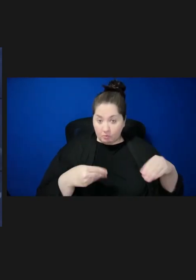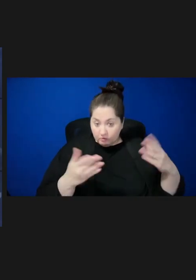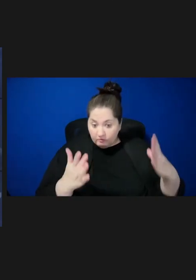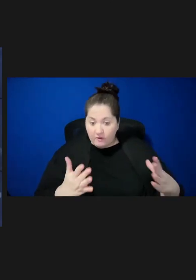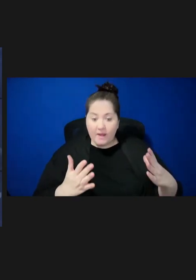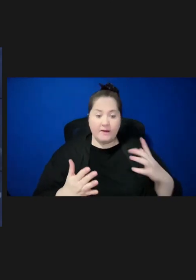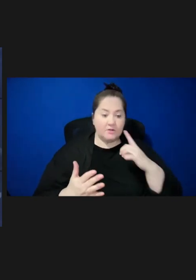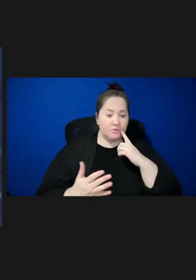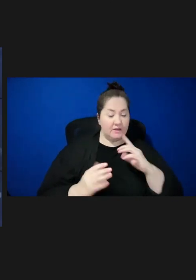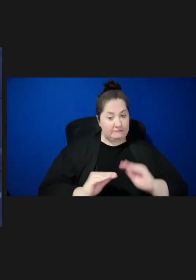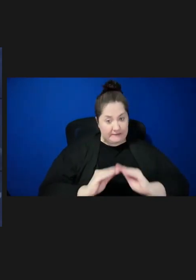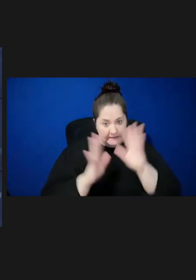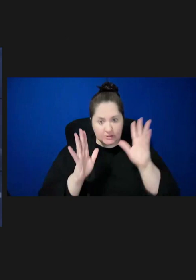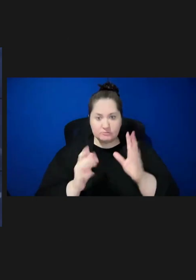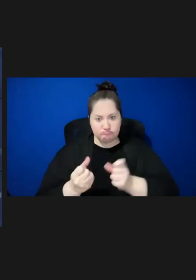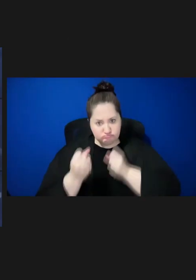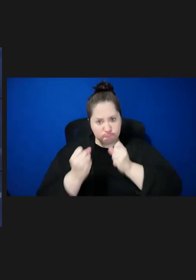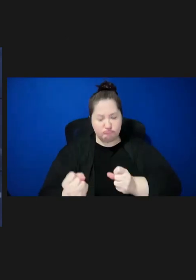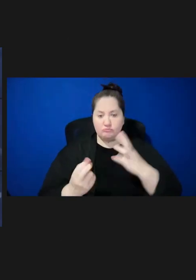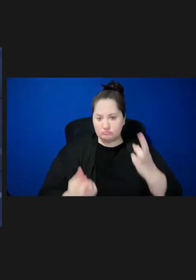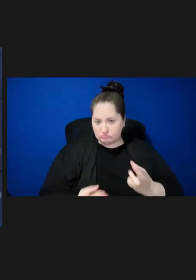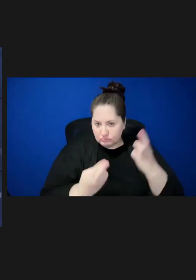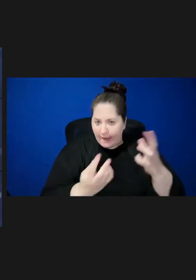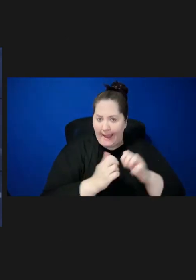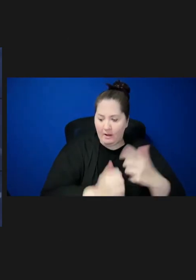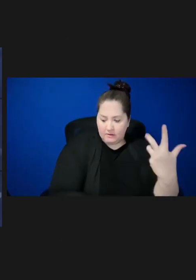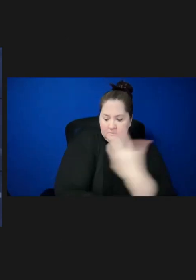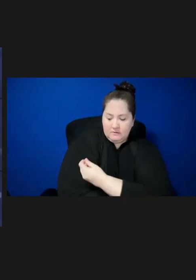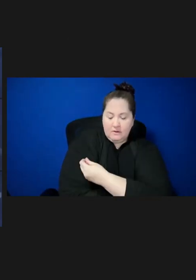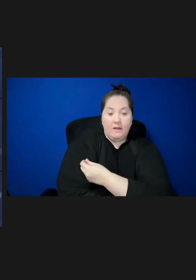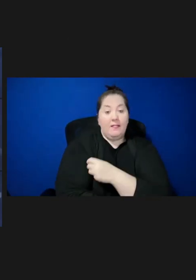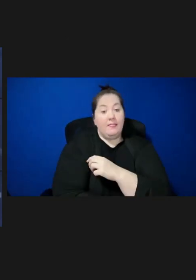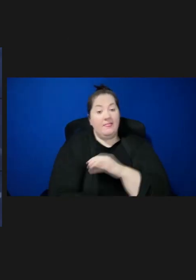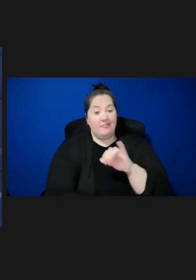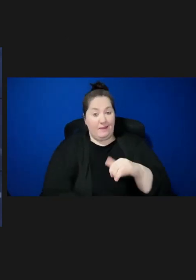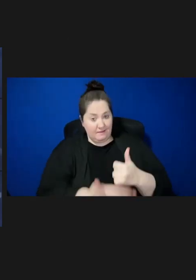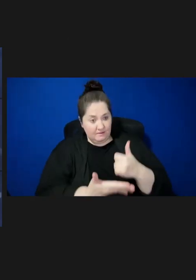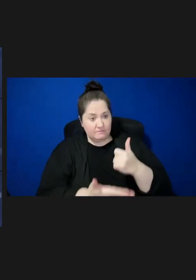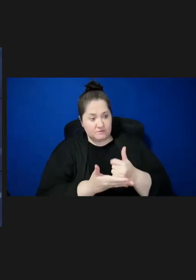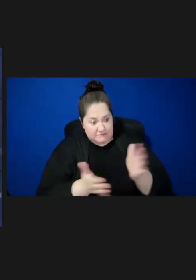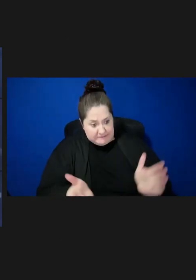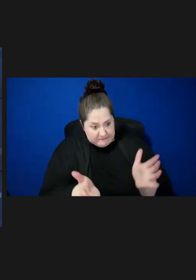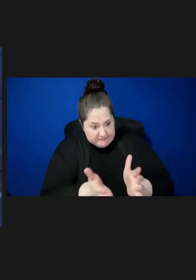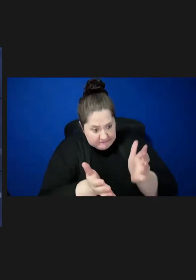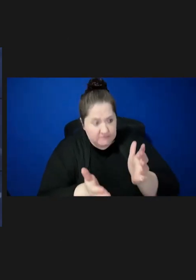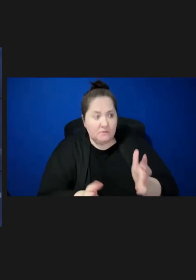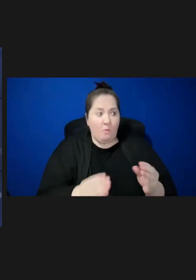standards for immunization practice, are central to promoting vaccine uptake and reducing vaccine